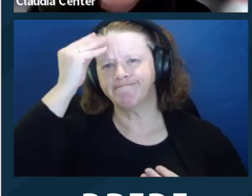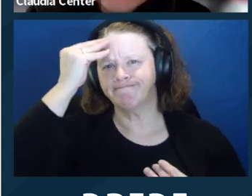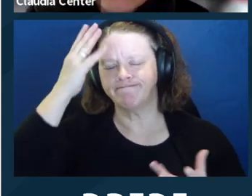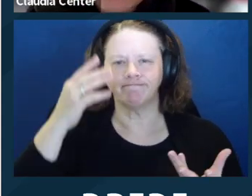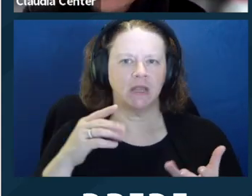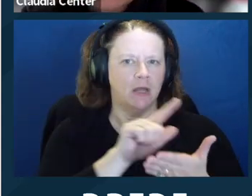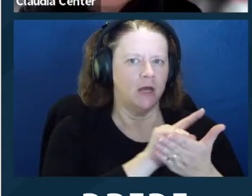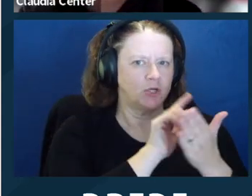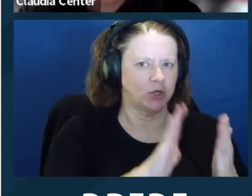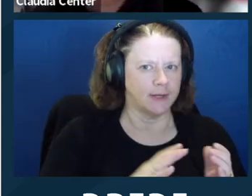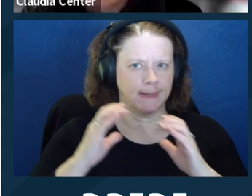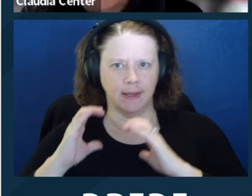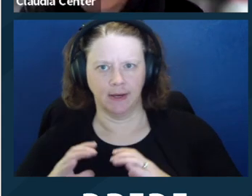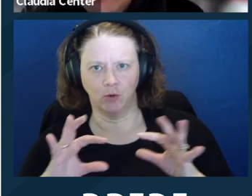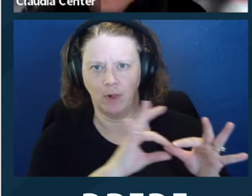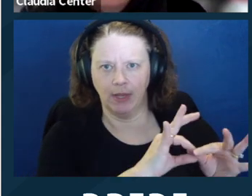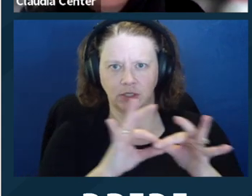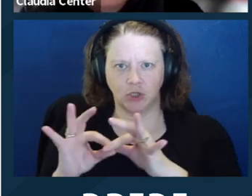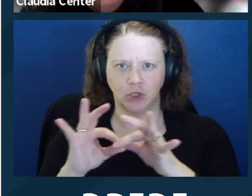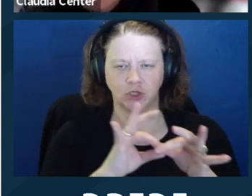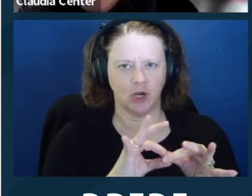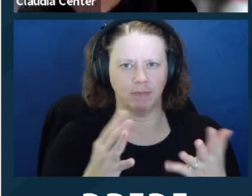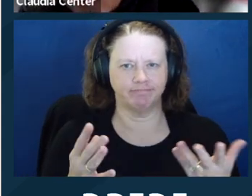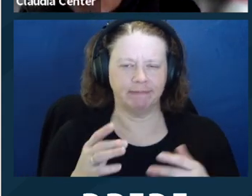what will a third party do to attorney/client privilege.